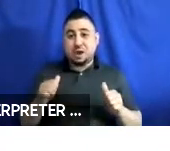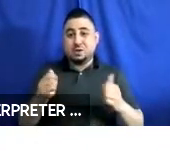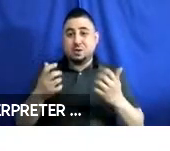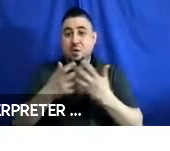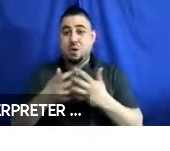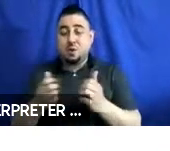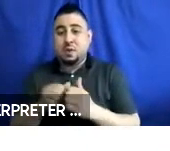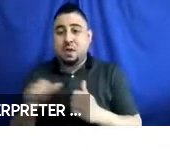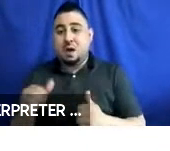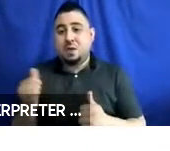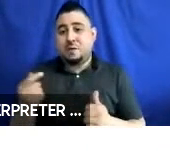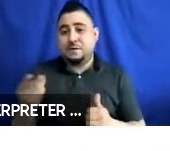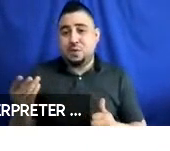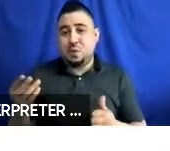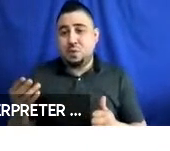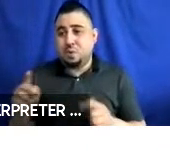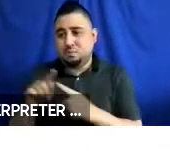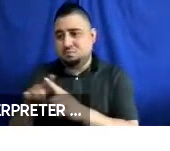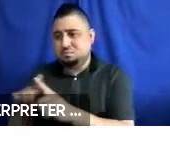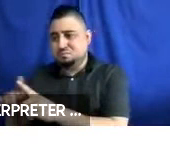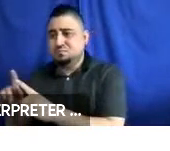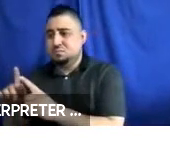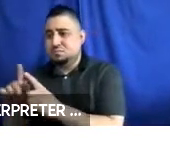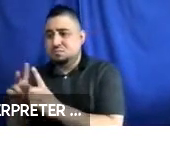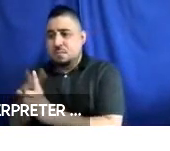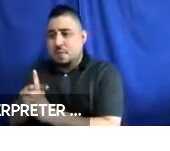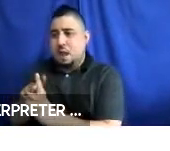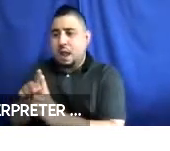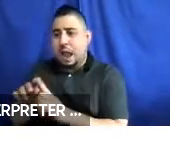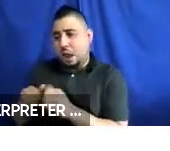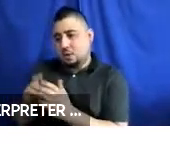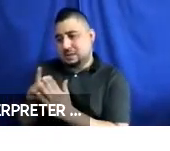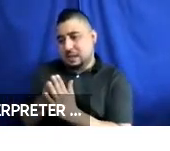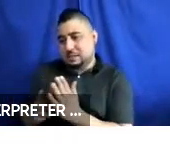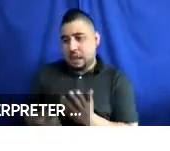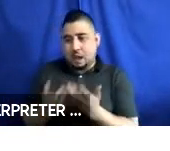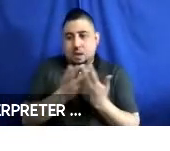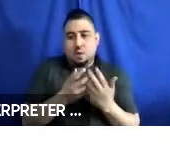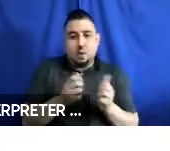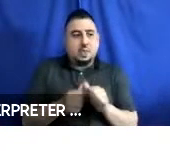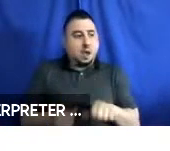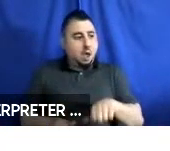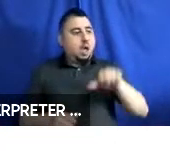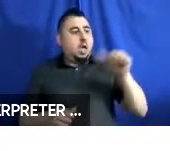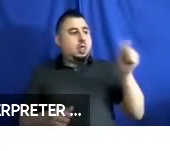wheelchairs before we can try and figure out designs that work with other wheelchairs.